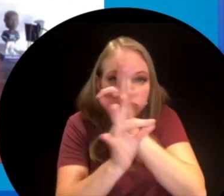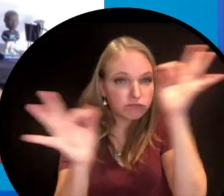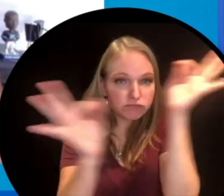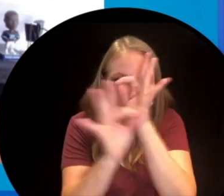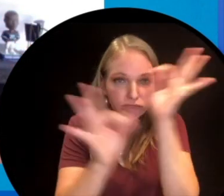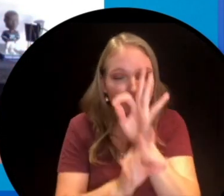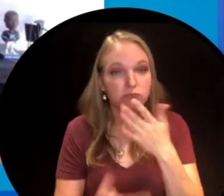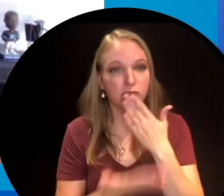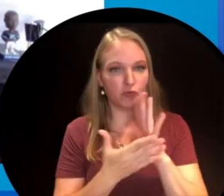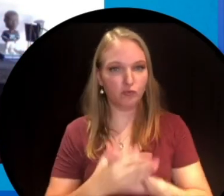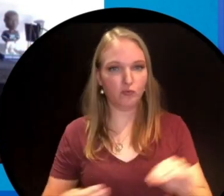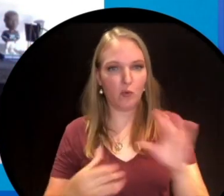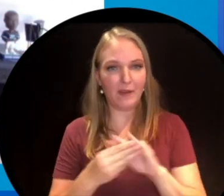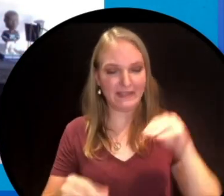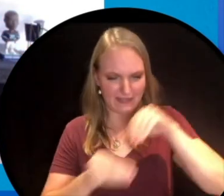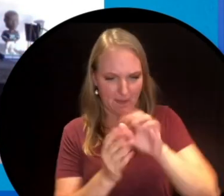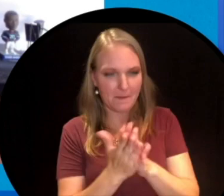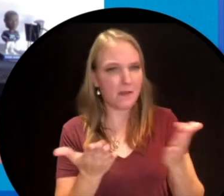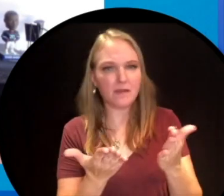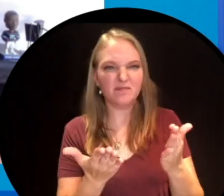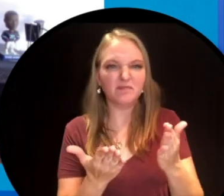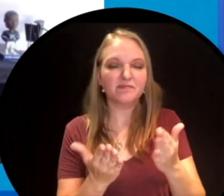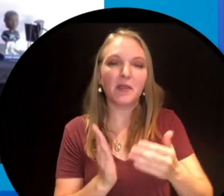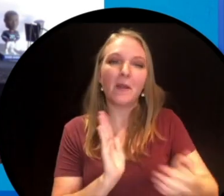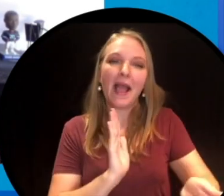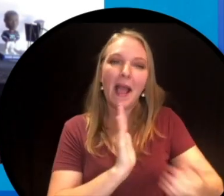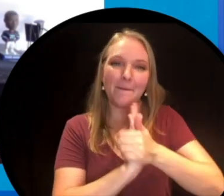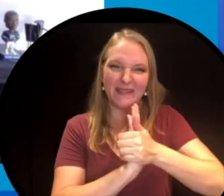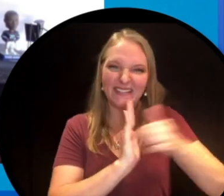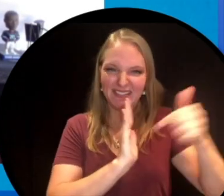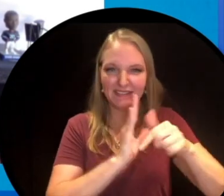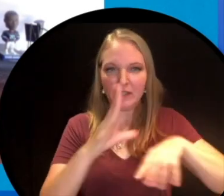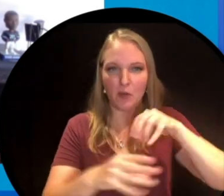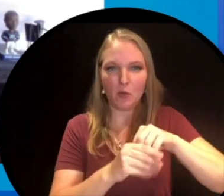So there's a great story for example, I don't really talk about it in the book. It's in the